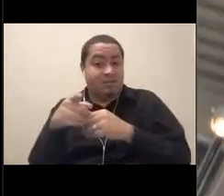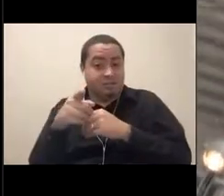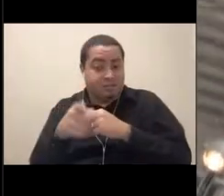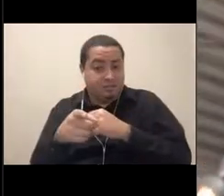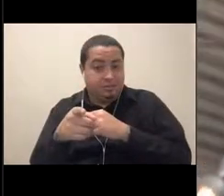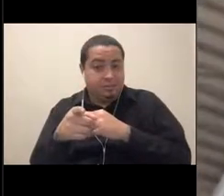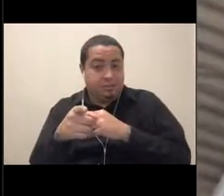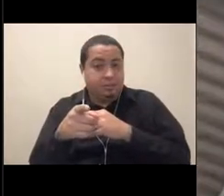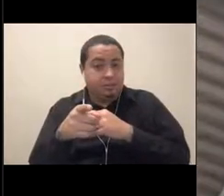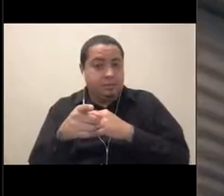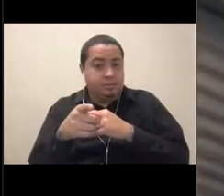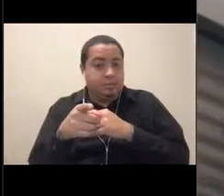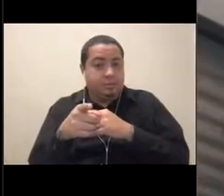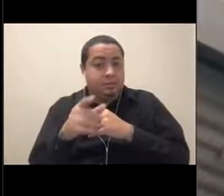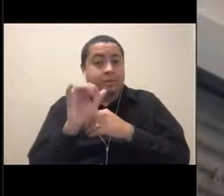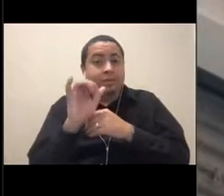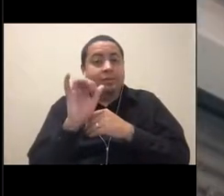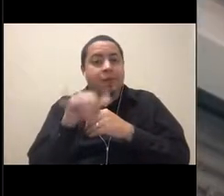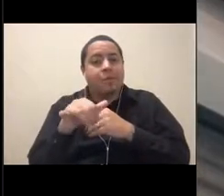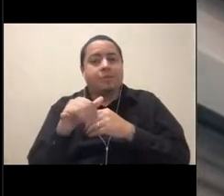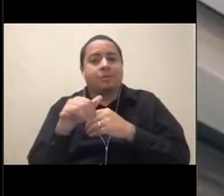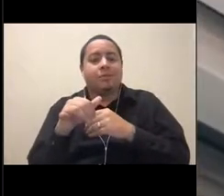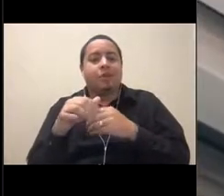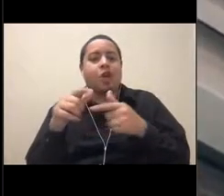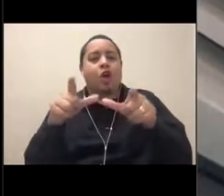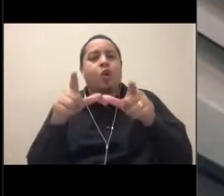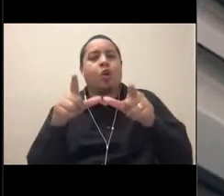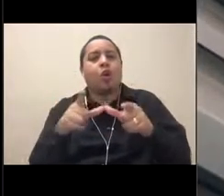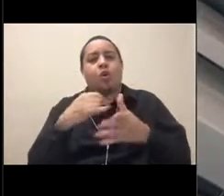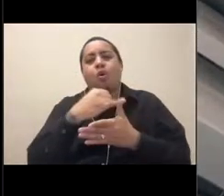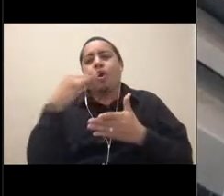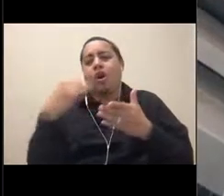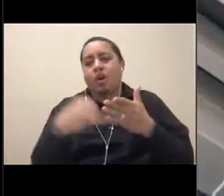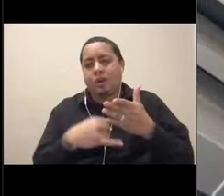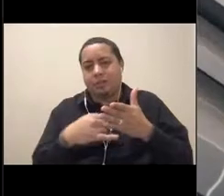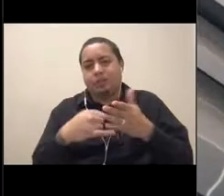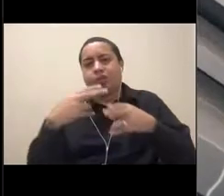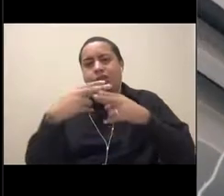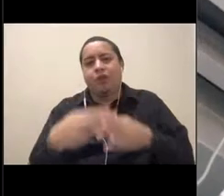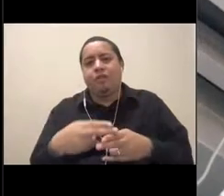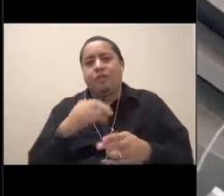was curated by local artists called the Jelly Ladies. And if you look closely, you can tell